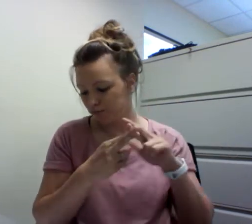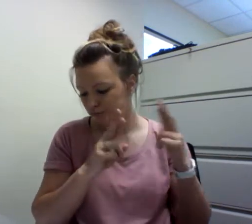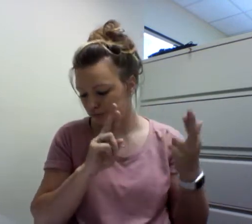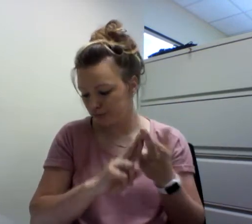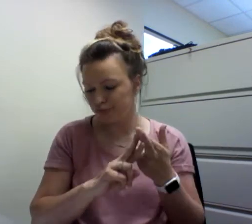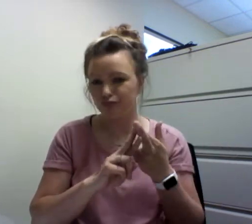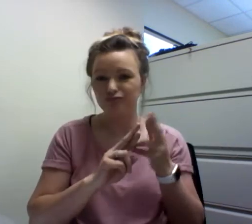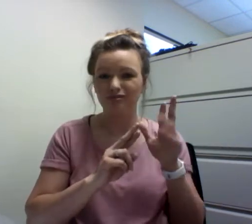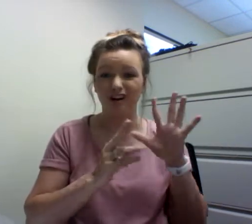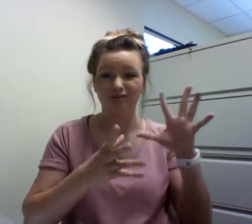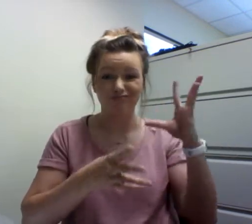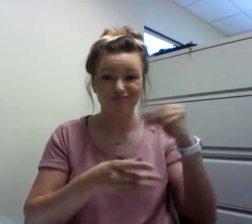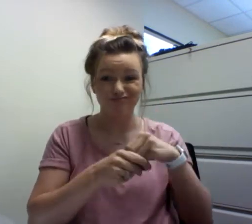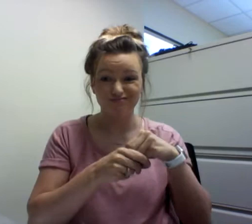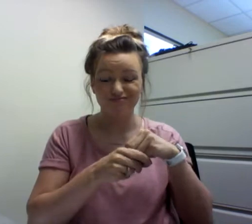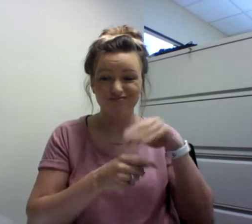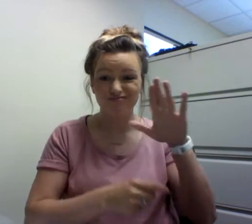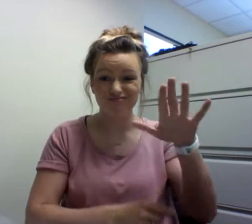His family has history of Deafness.